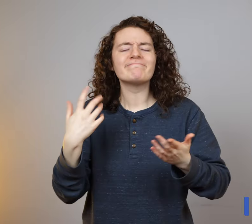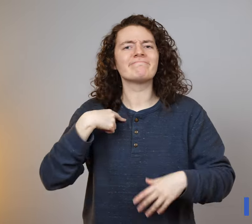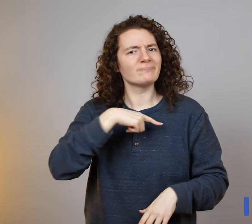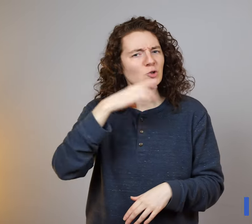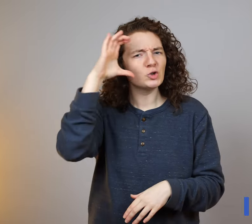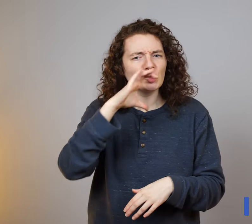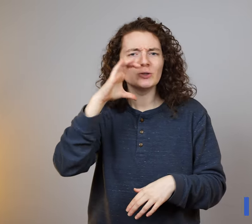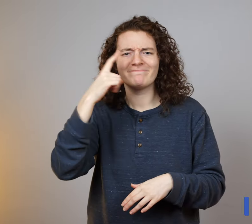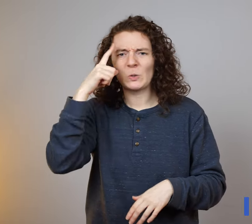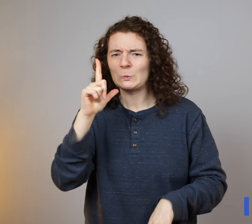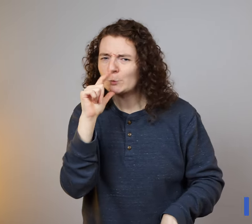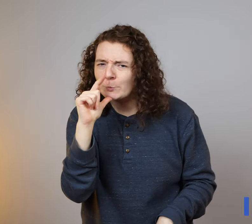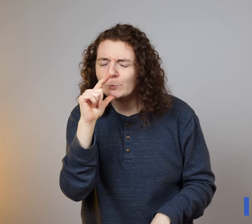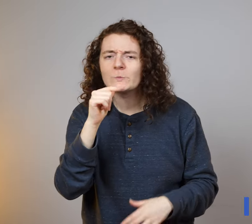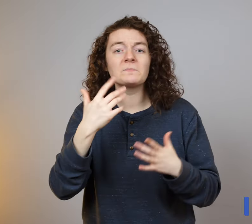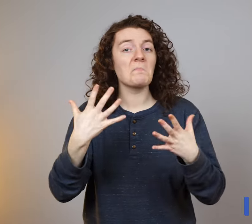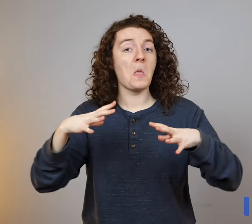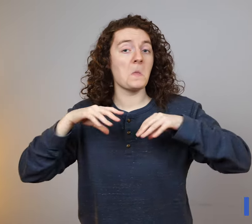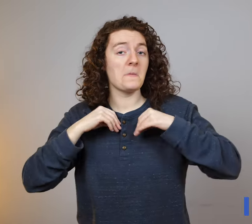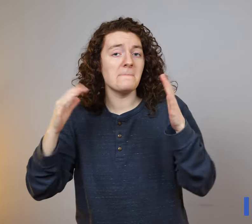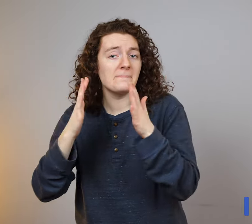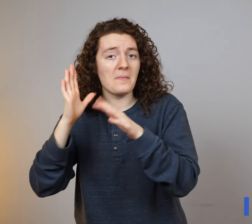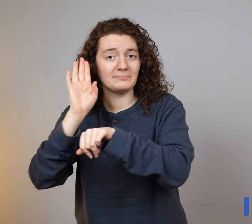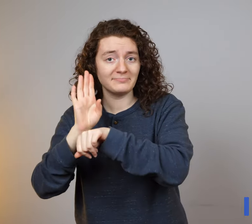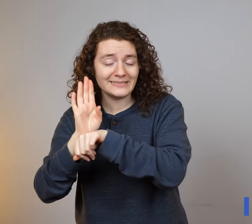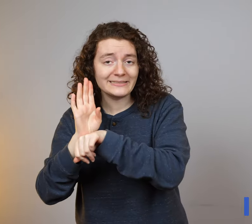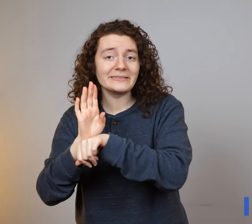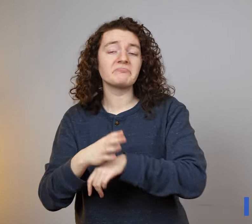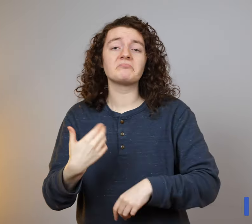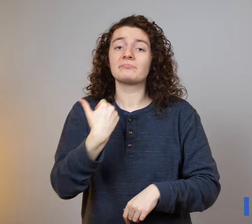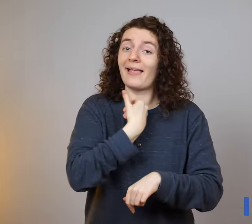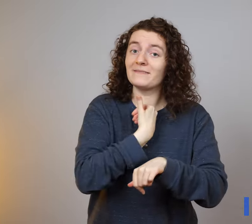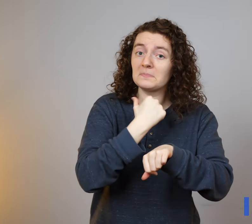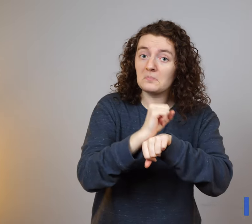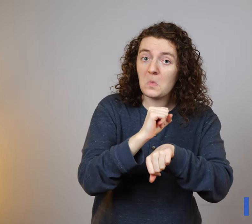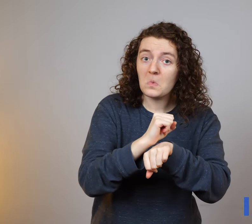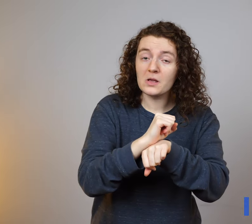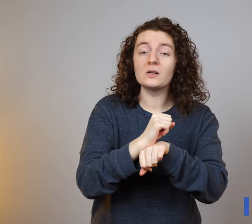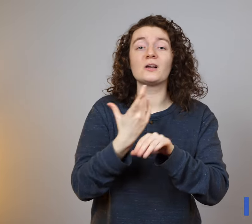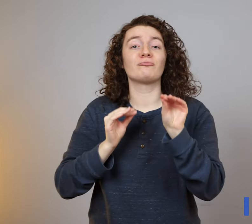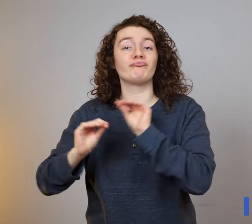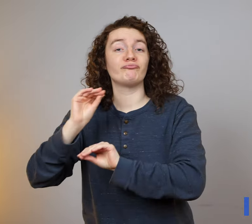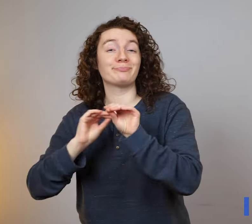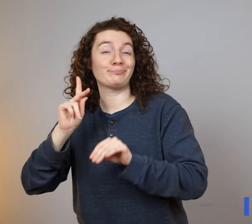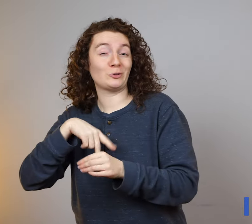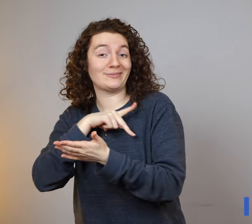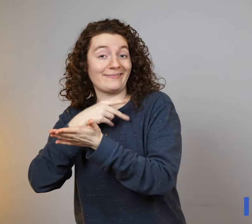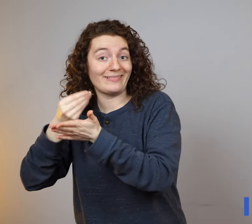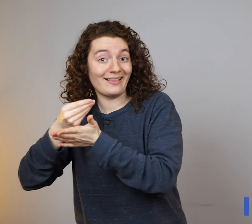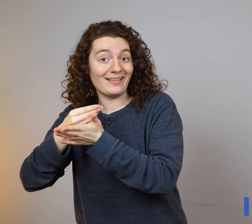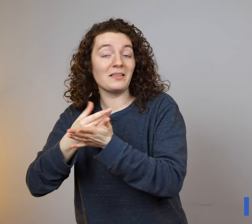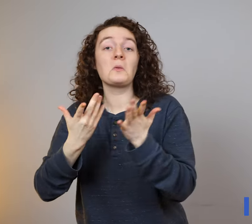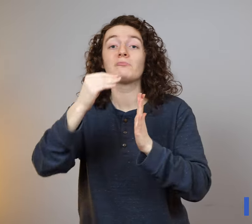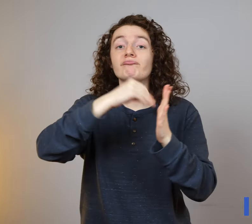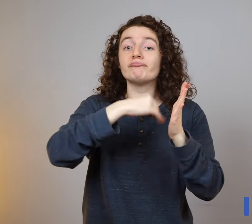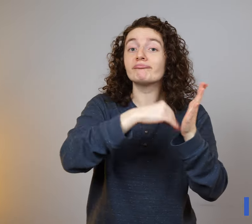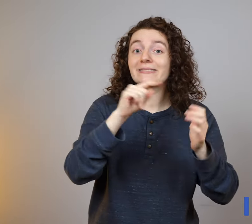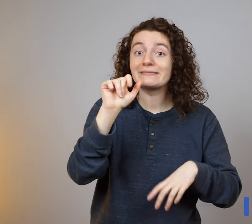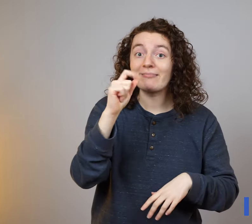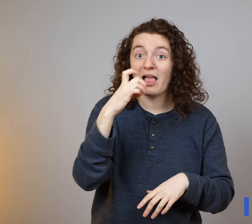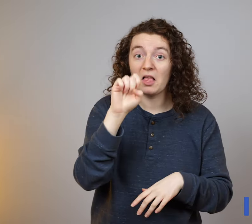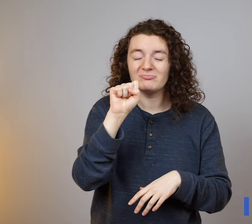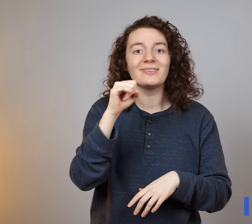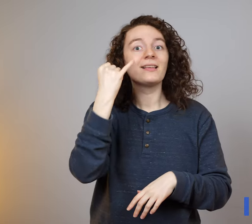We are looking for people who run a small business, are self-employed, manage personal finances, or file taxes.